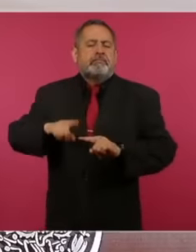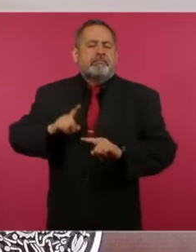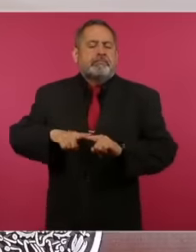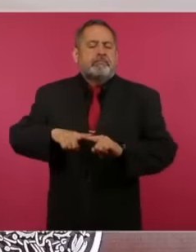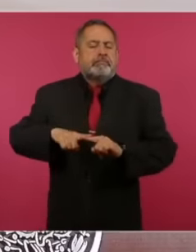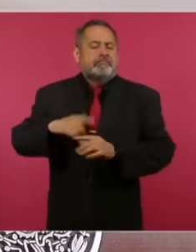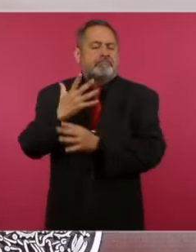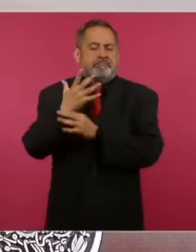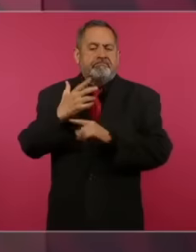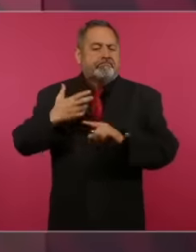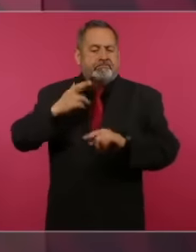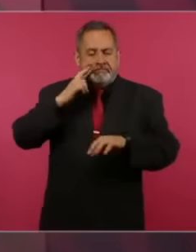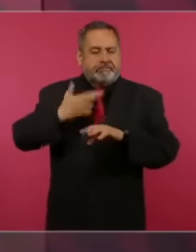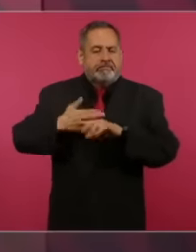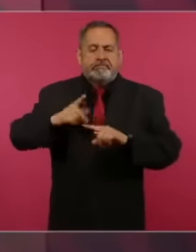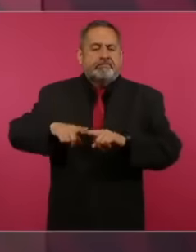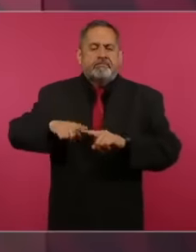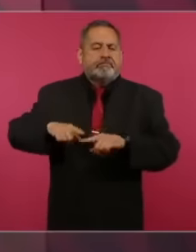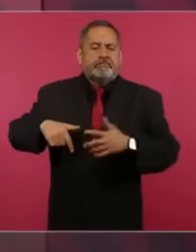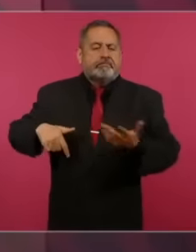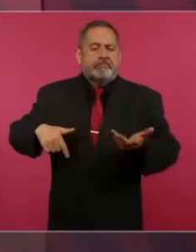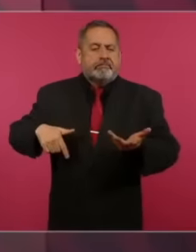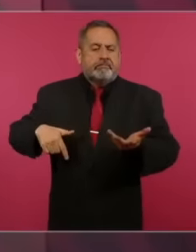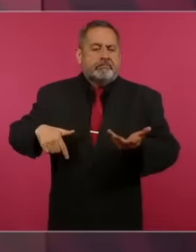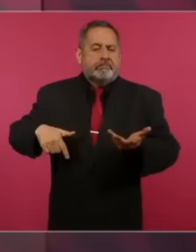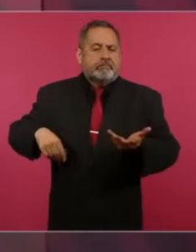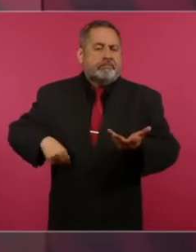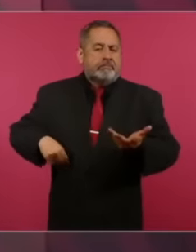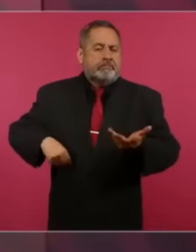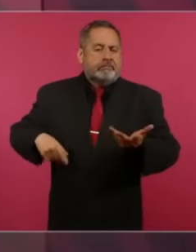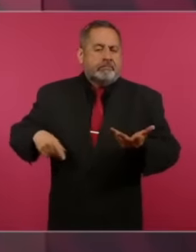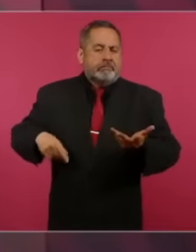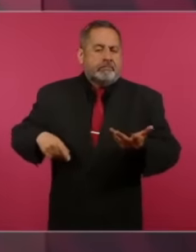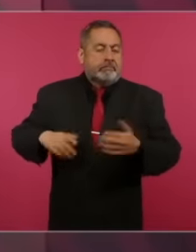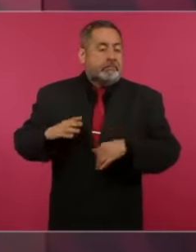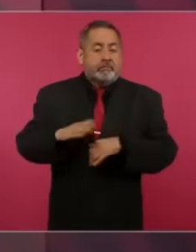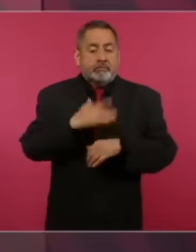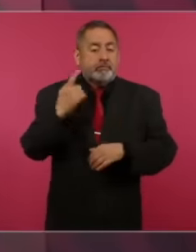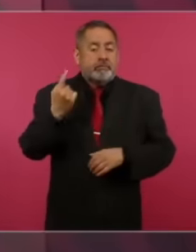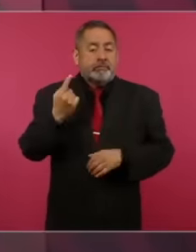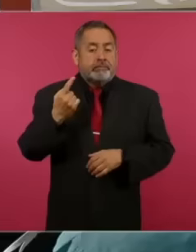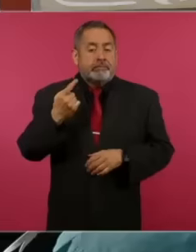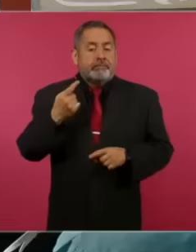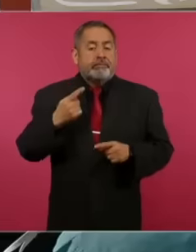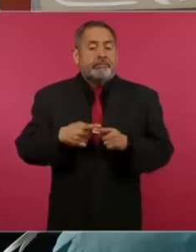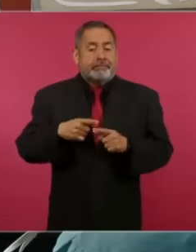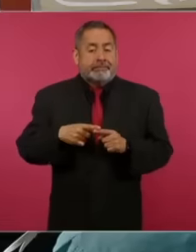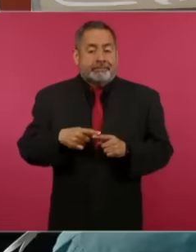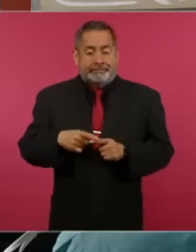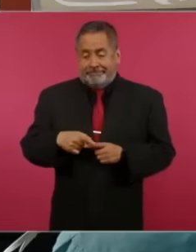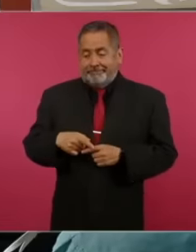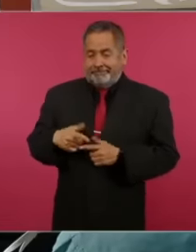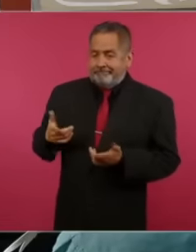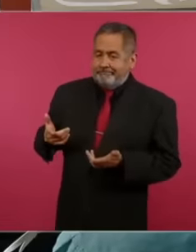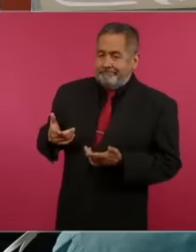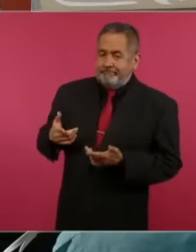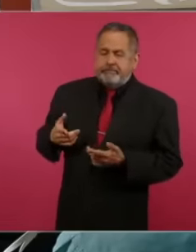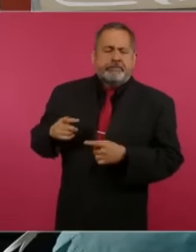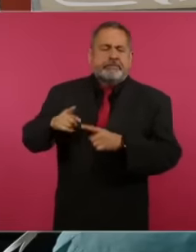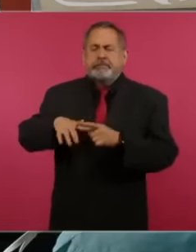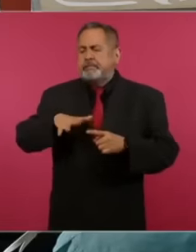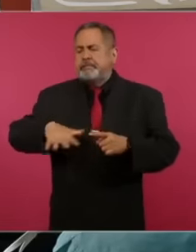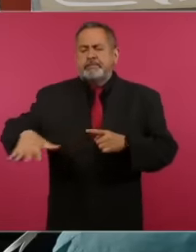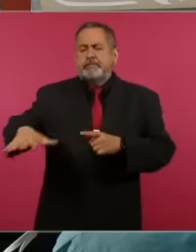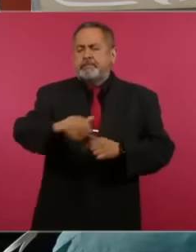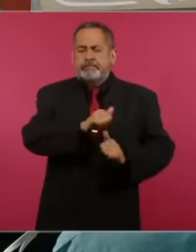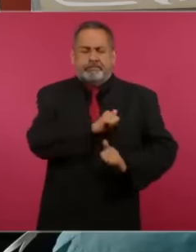obtained and they have been